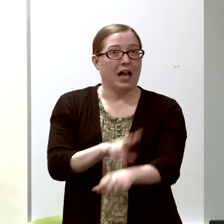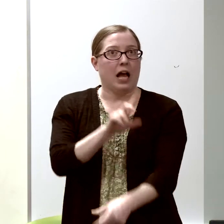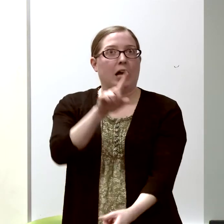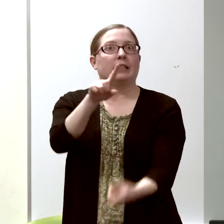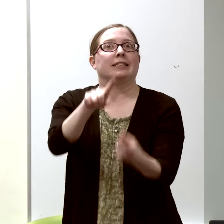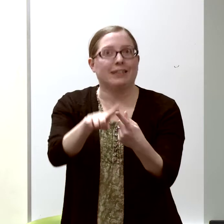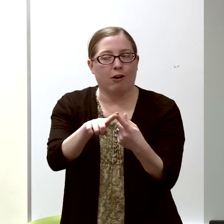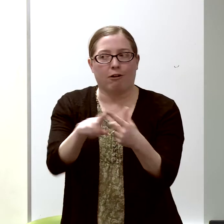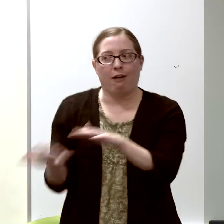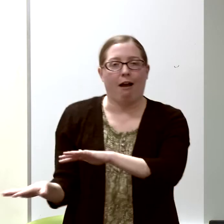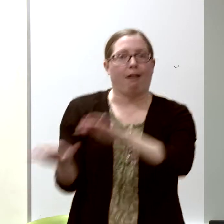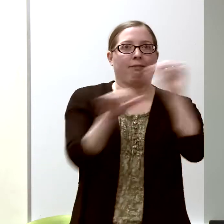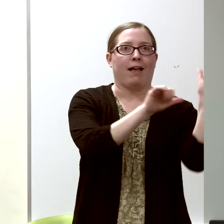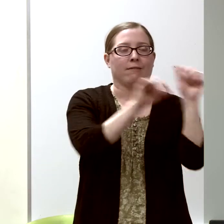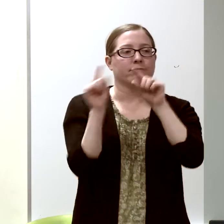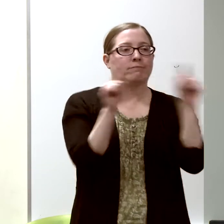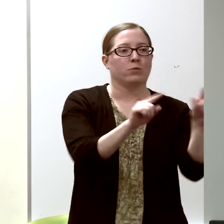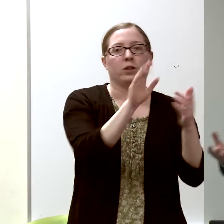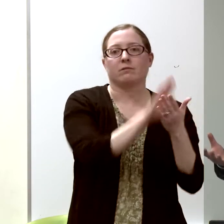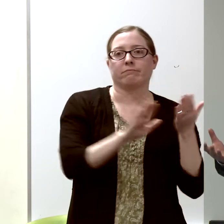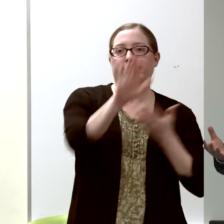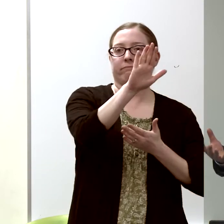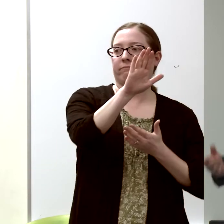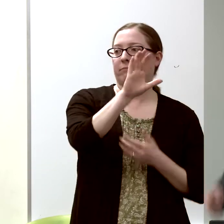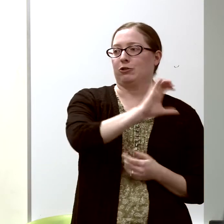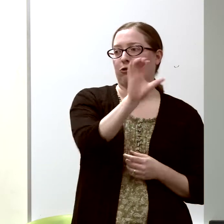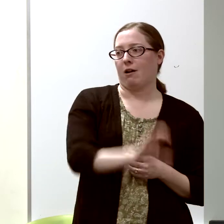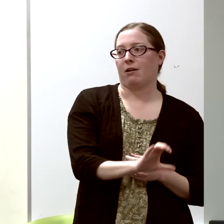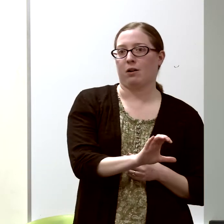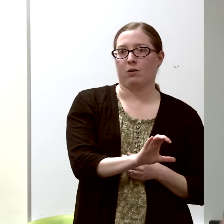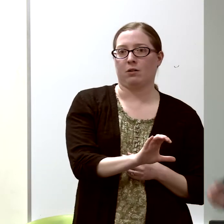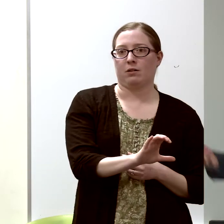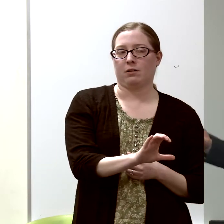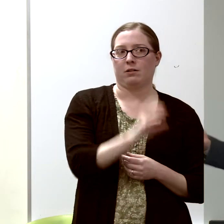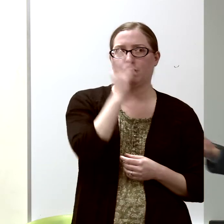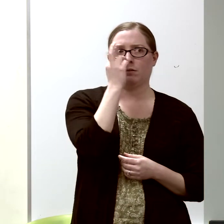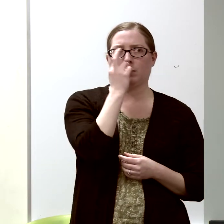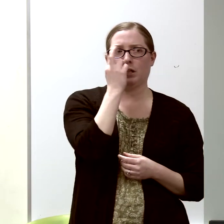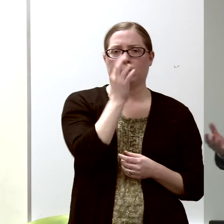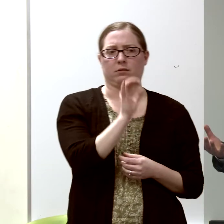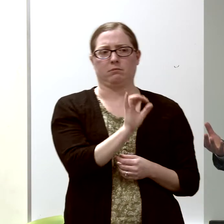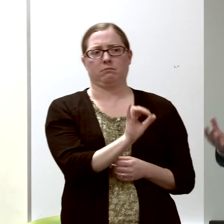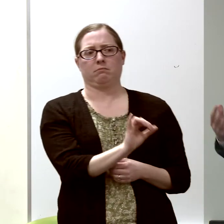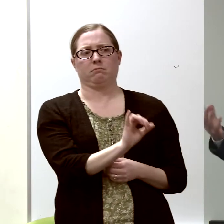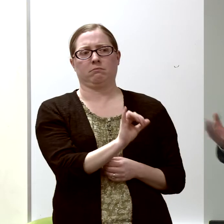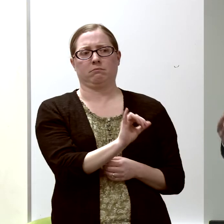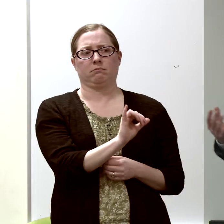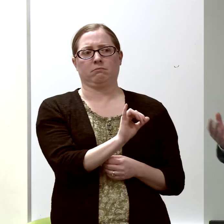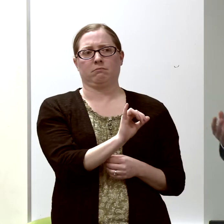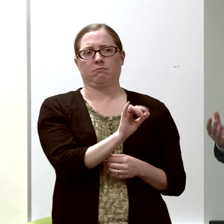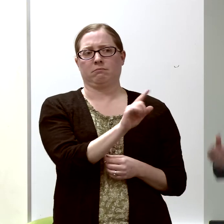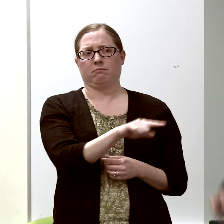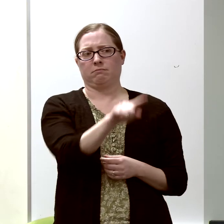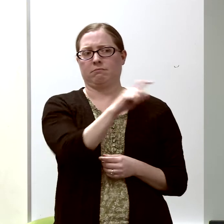until I went away to school in Chicago and realized nobody had that kind of experience